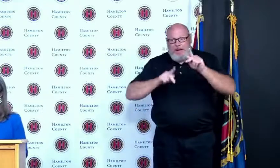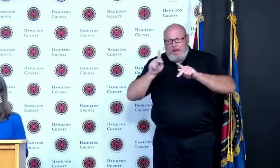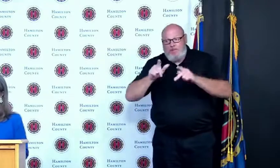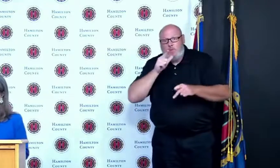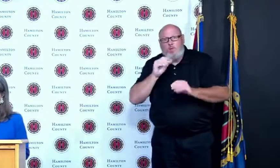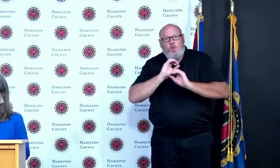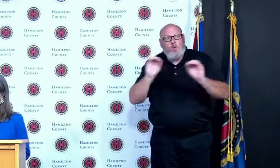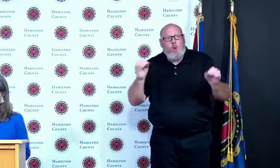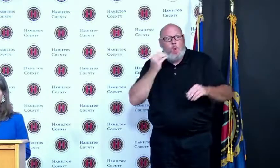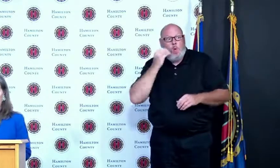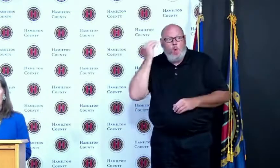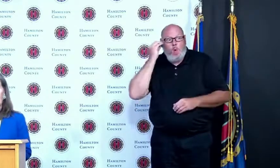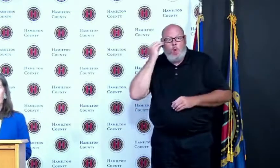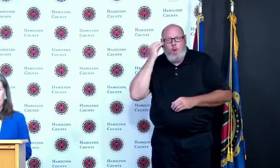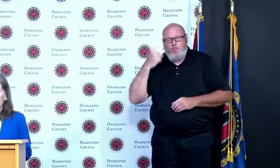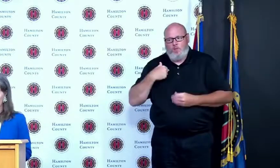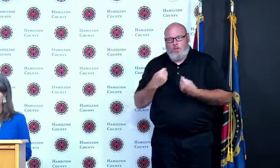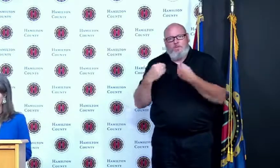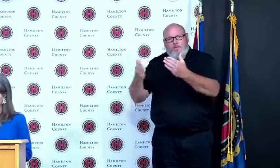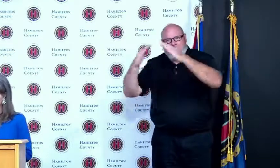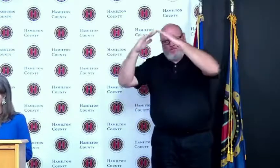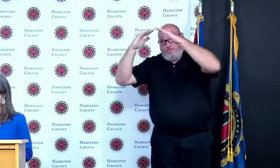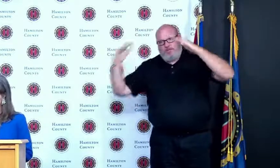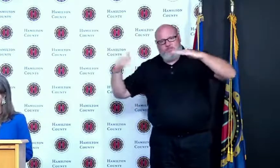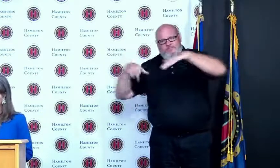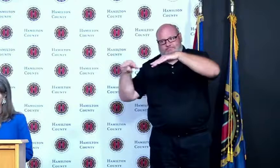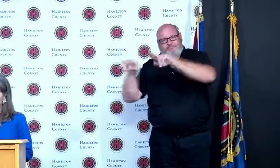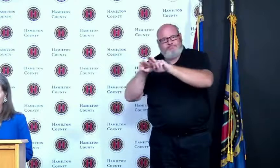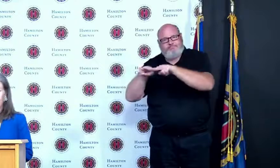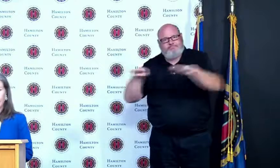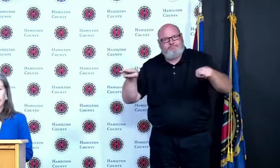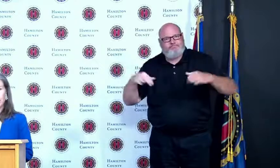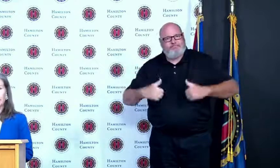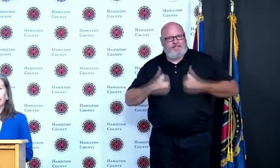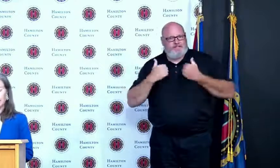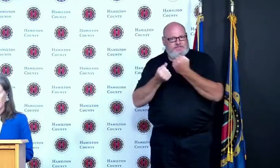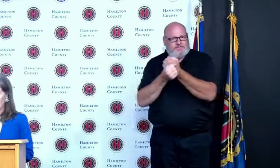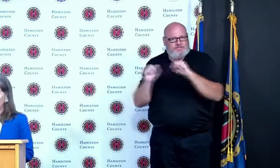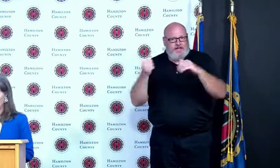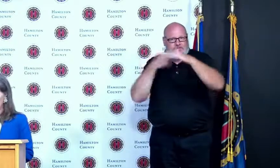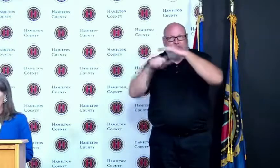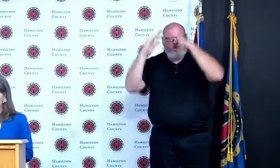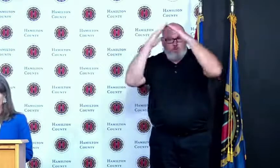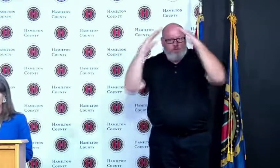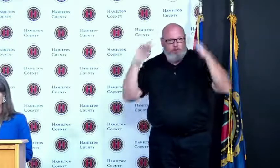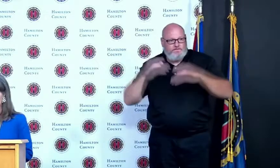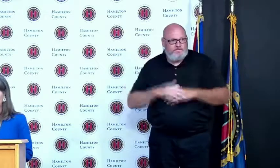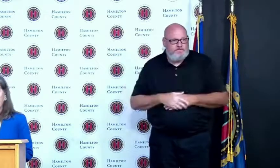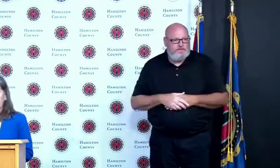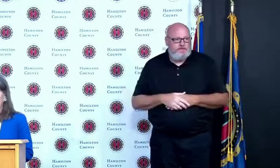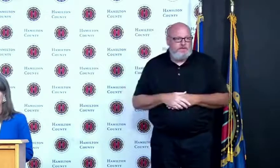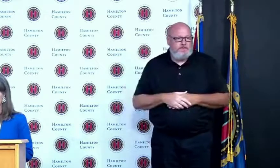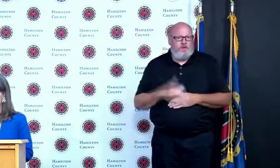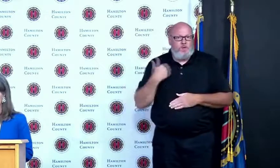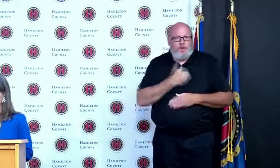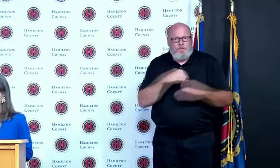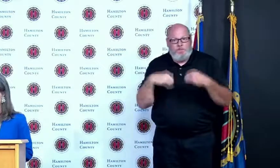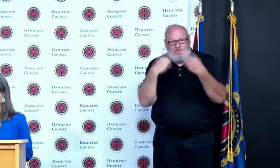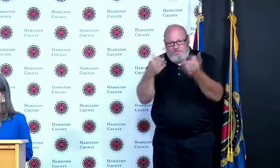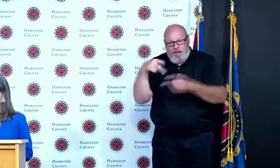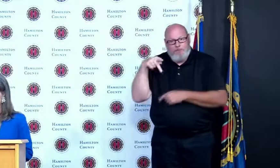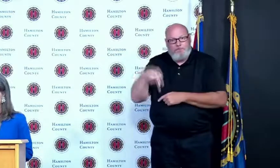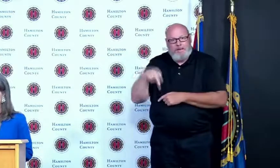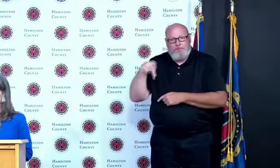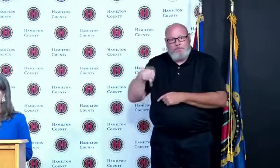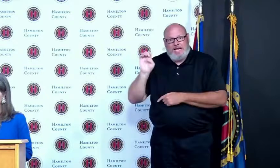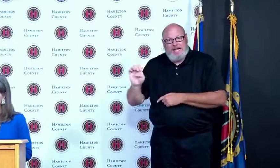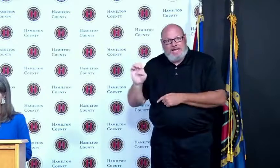to testing and then the vaccine provide PPE to first responders and businesses helped our local